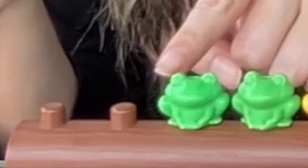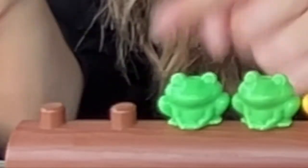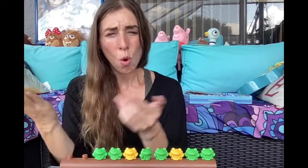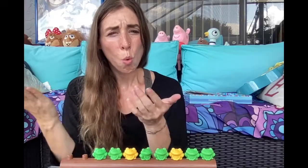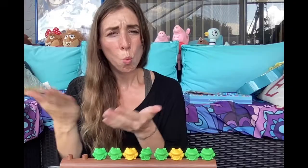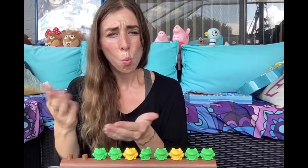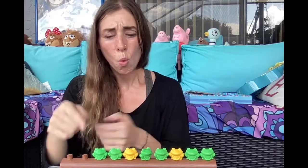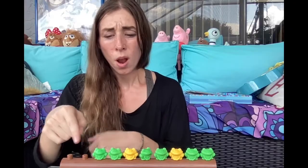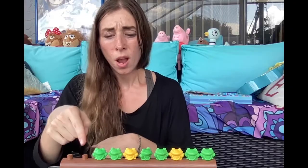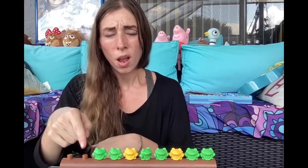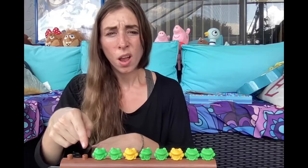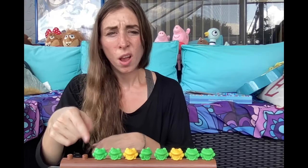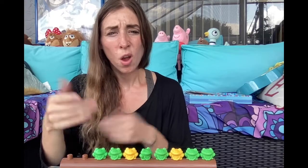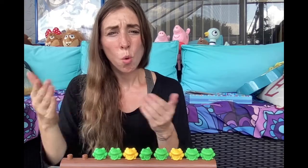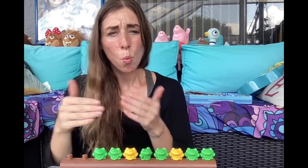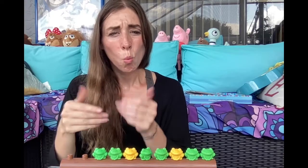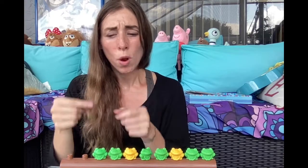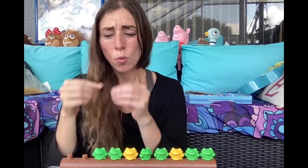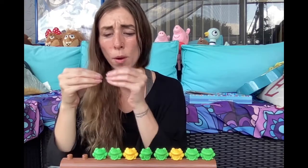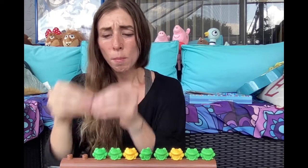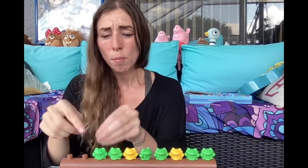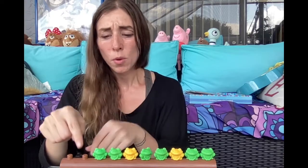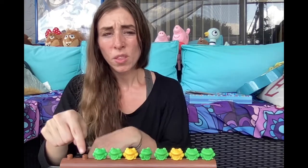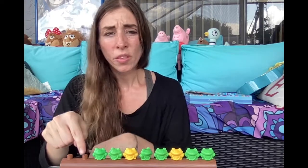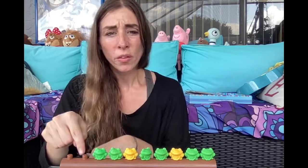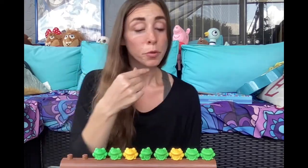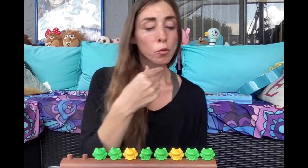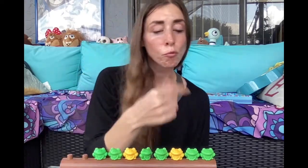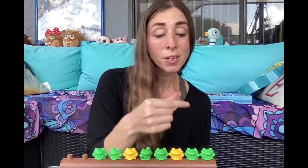What about there what should i put there?